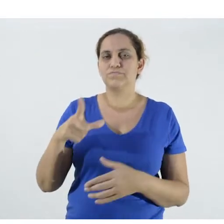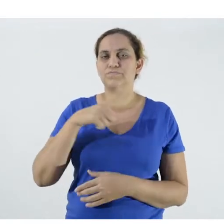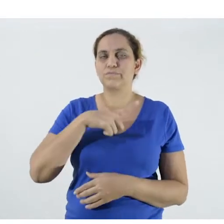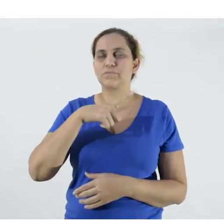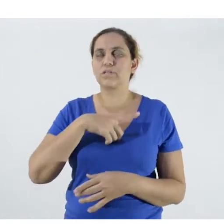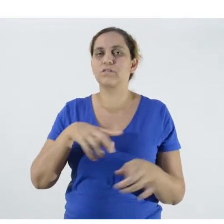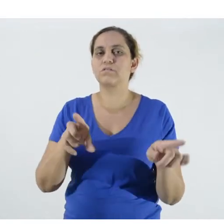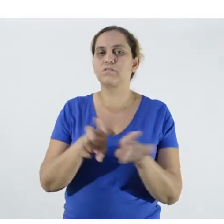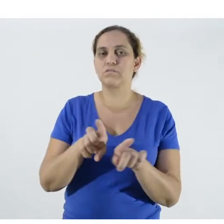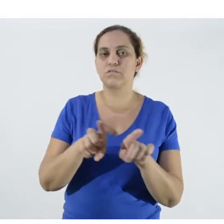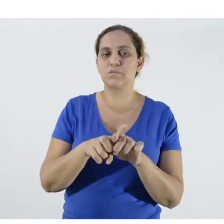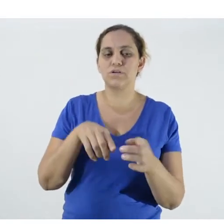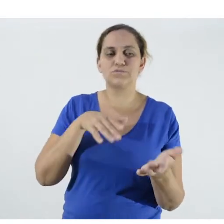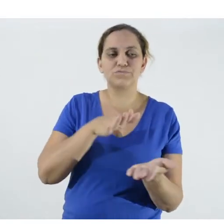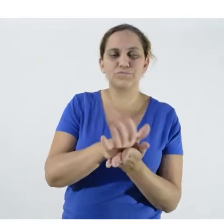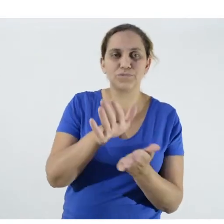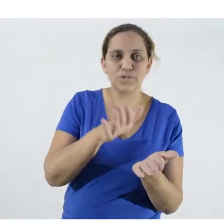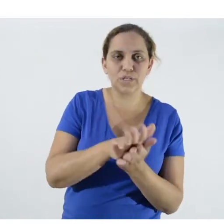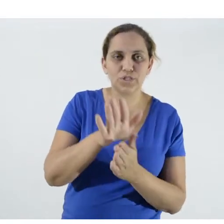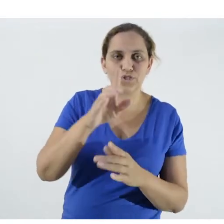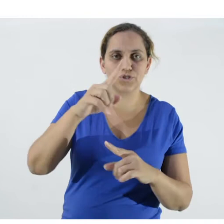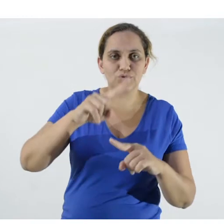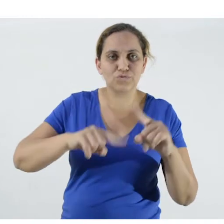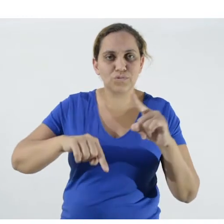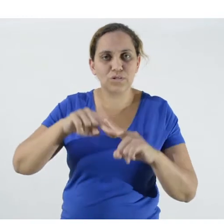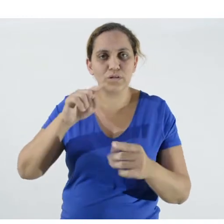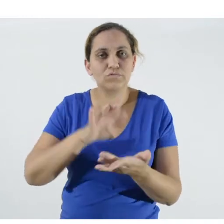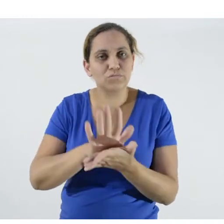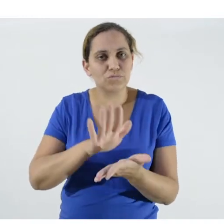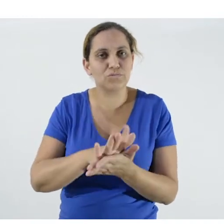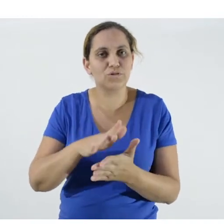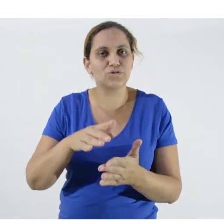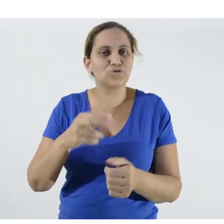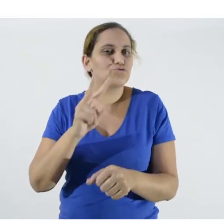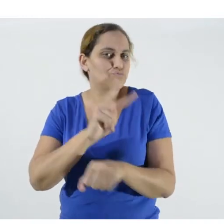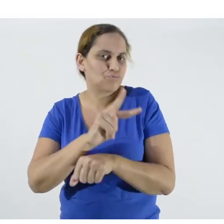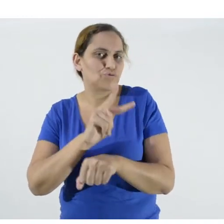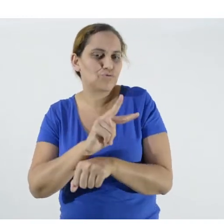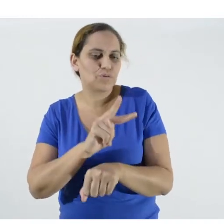the Bulletin for the Protection consists of nine messages